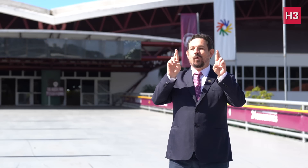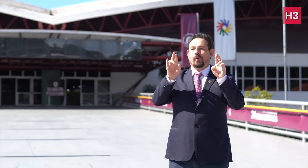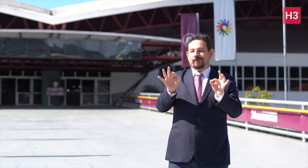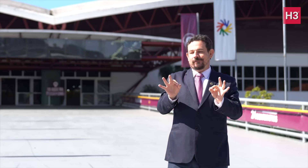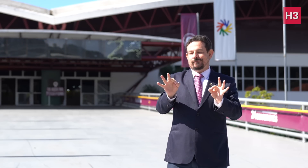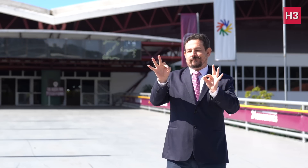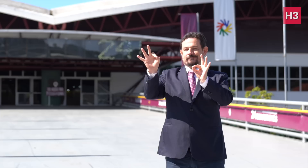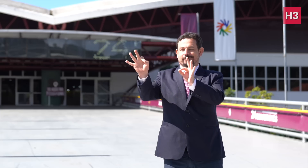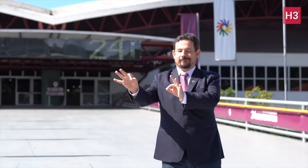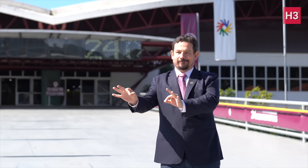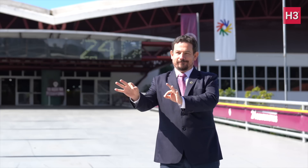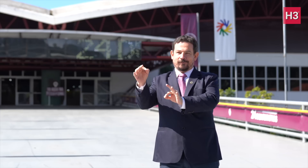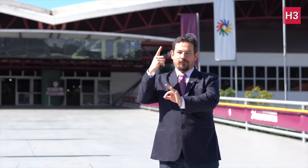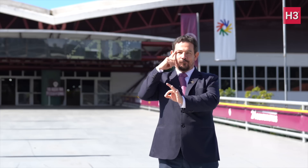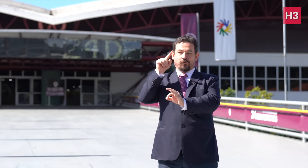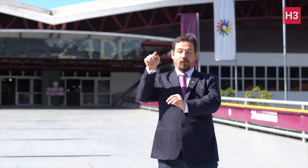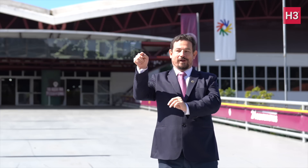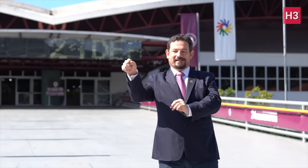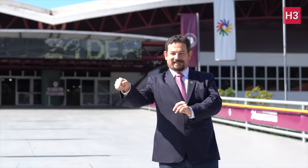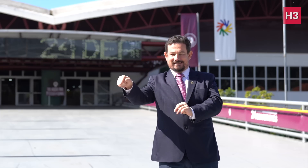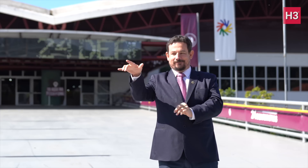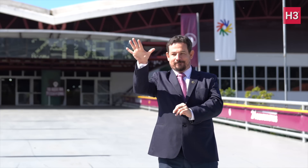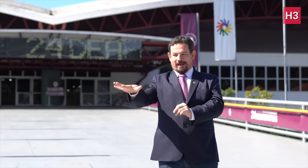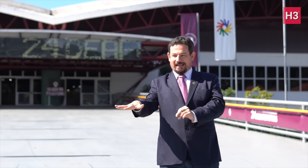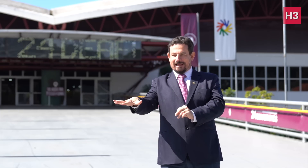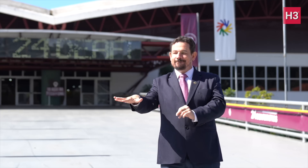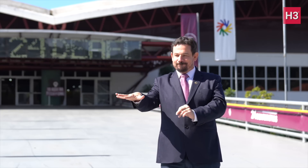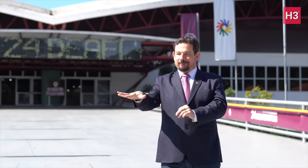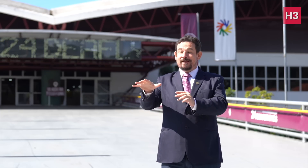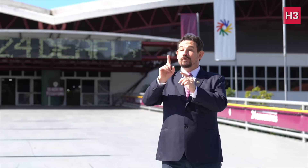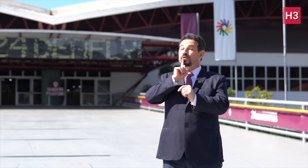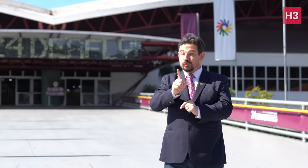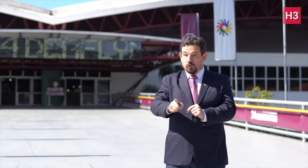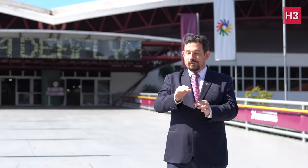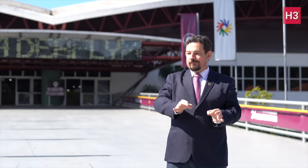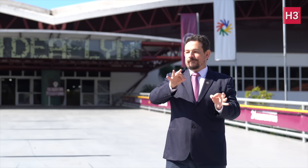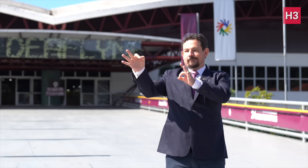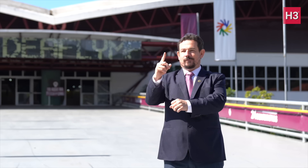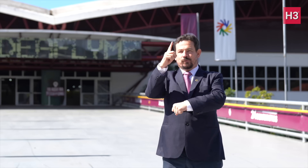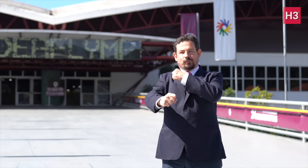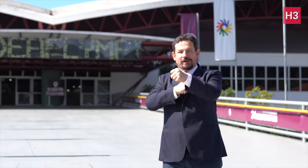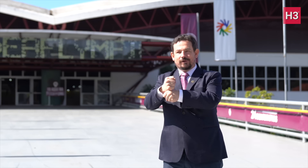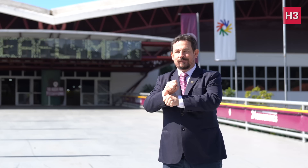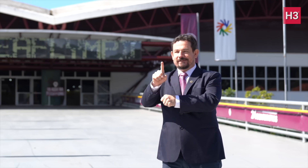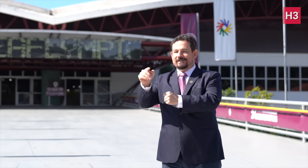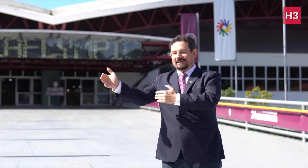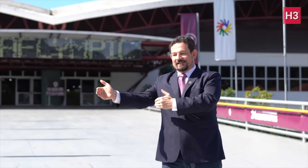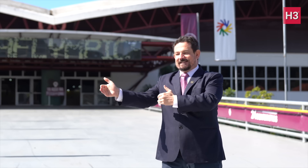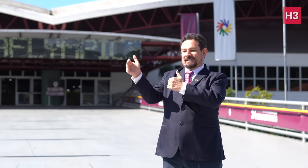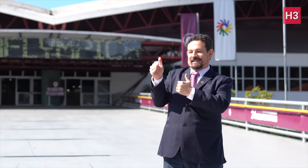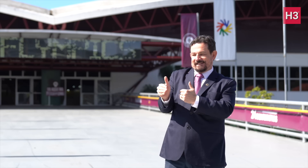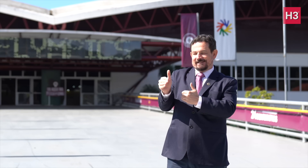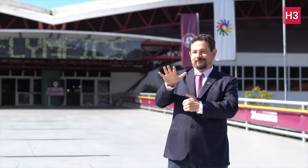We did consider postponing one year later, but decided to go with May since